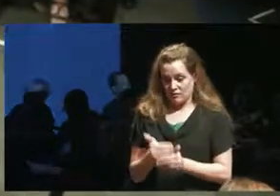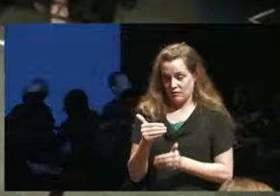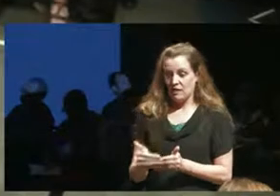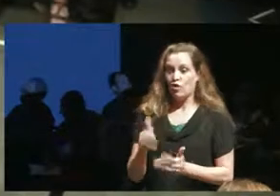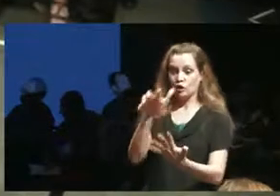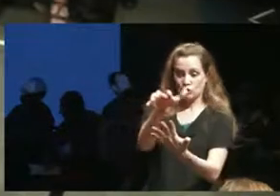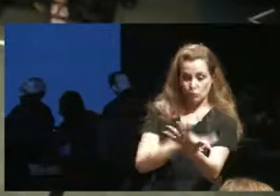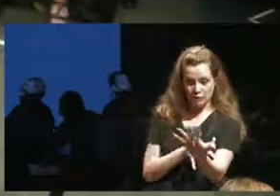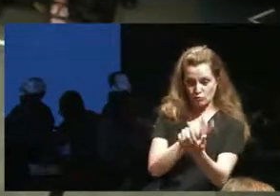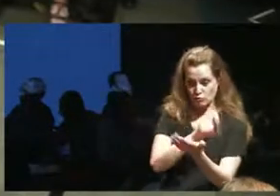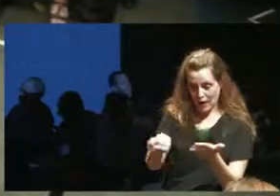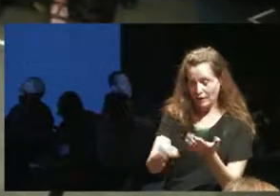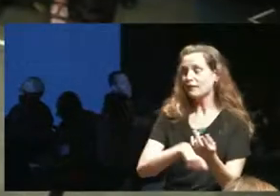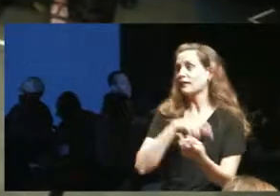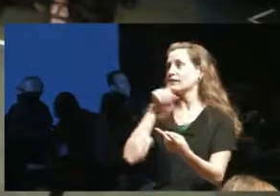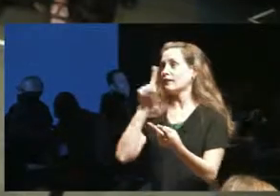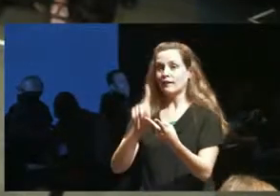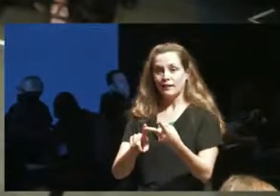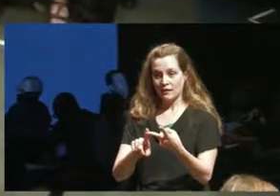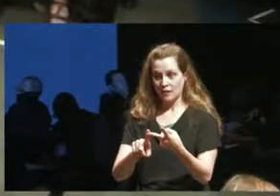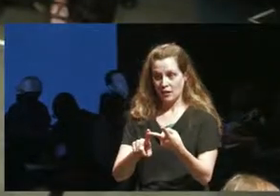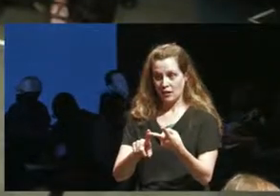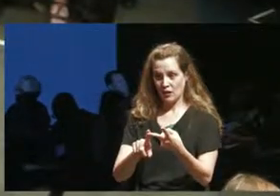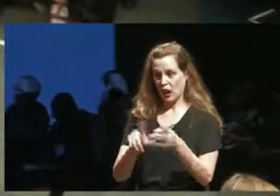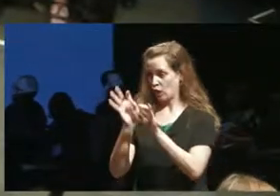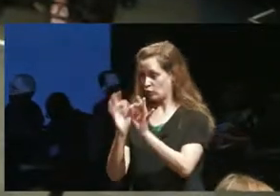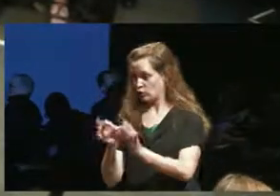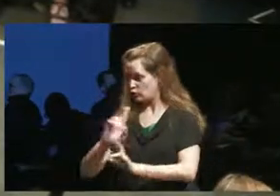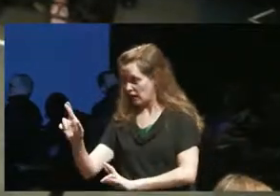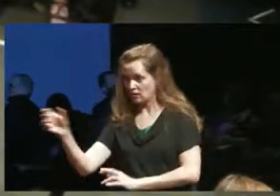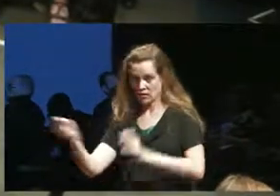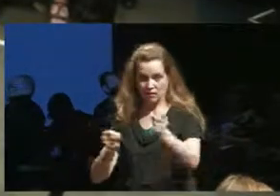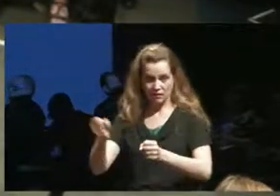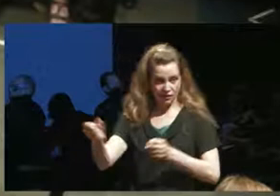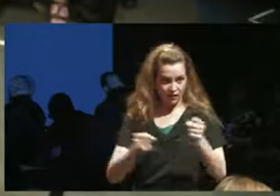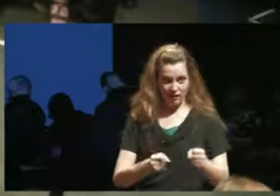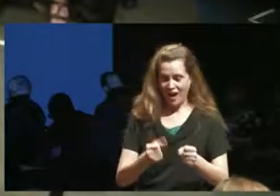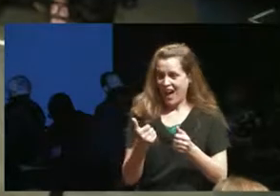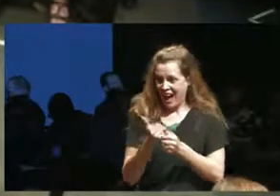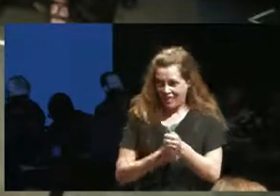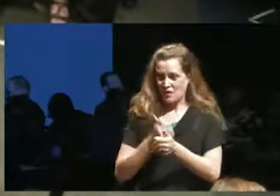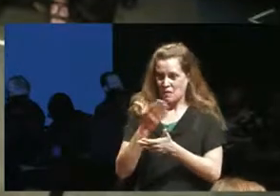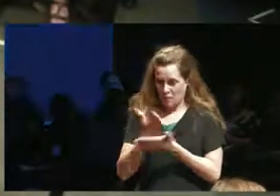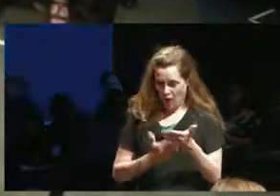script together from making sure that the interpreters were in place every single aspect of the production resin with an uphill climb